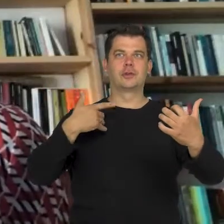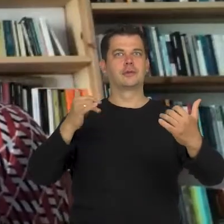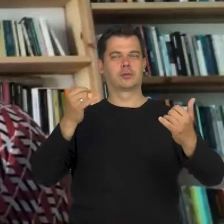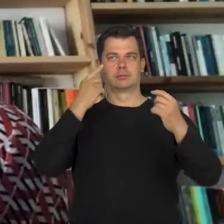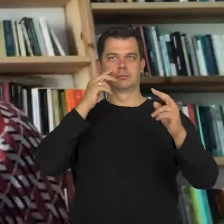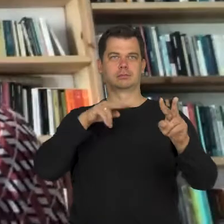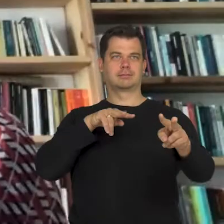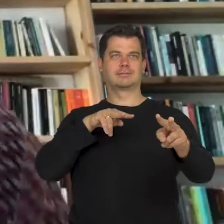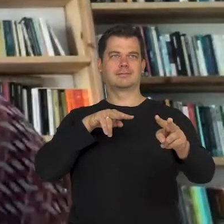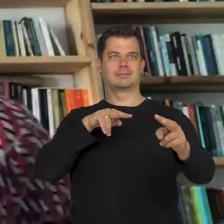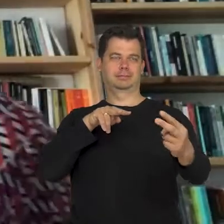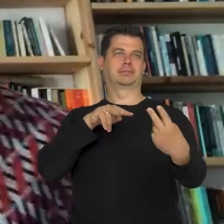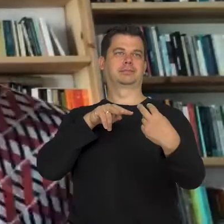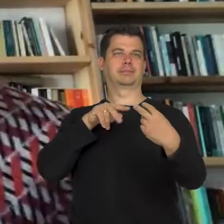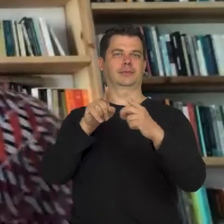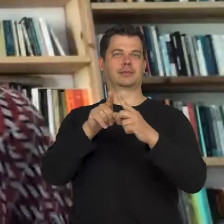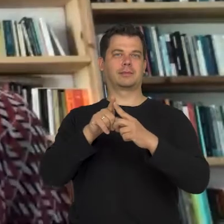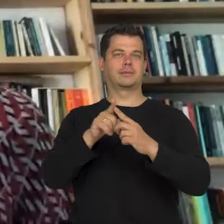and this is interesting. That's all I wanted to add.